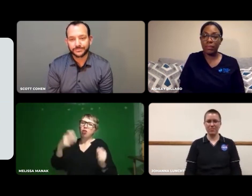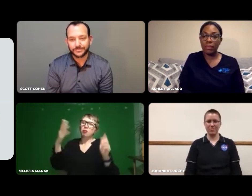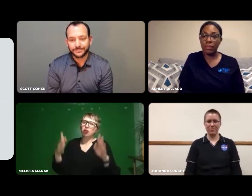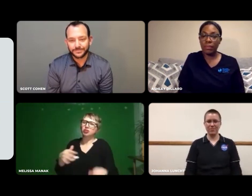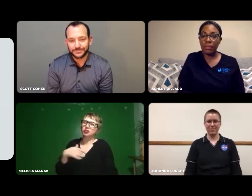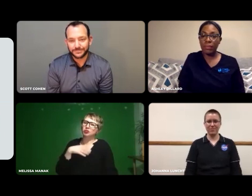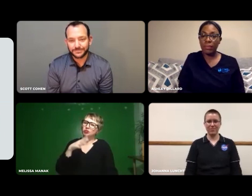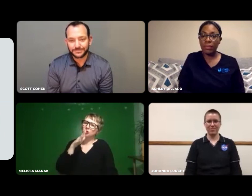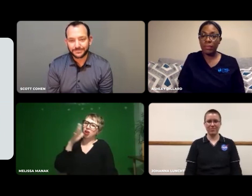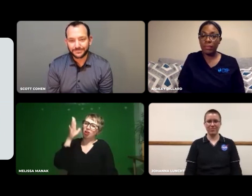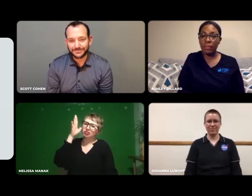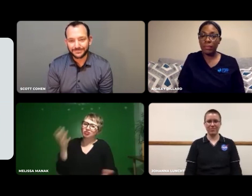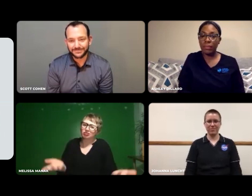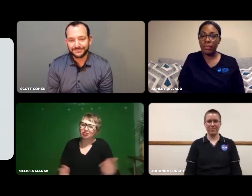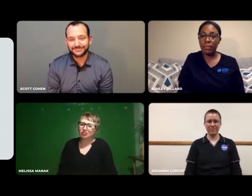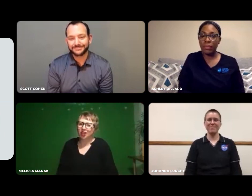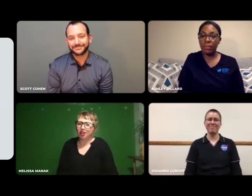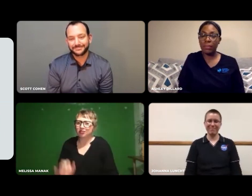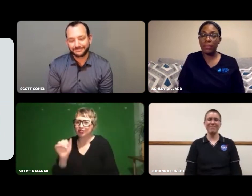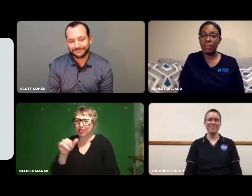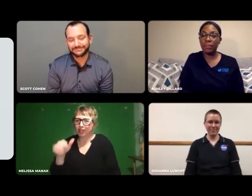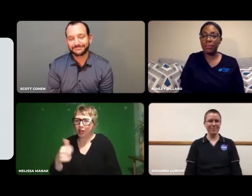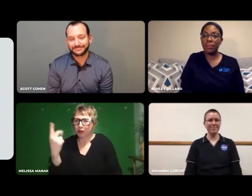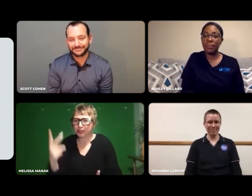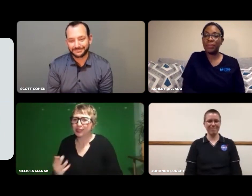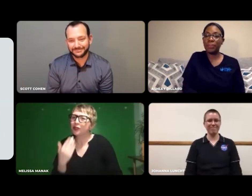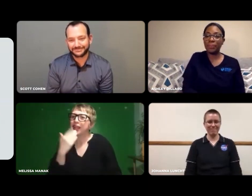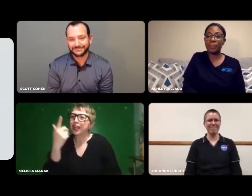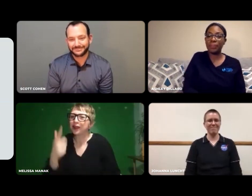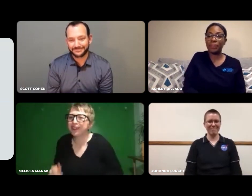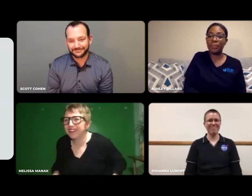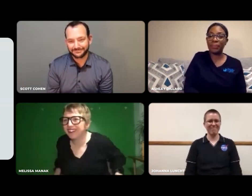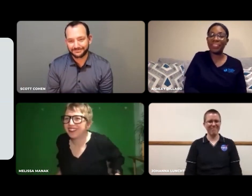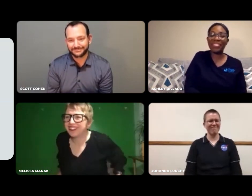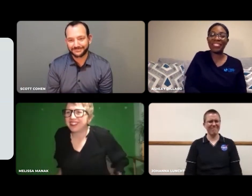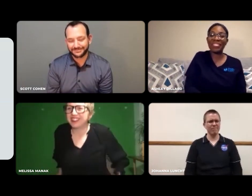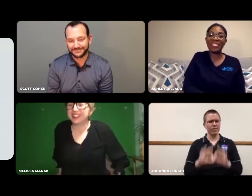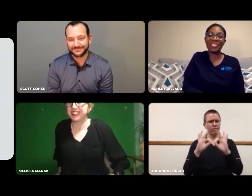I have to thank my parents, as well. So thank you, Johanna!